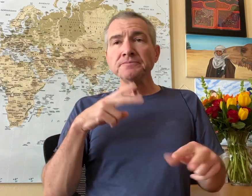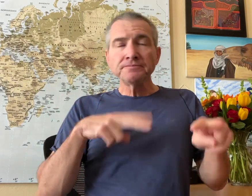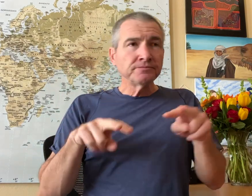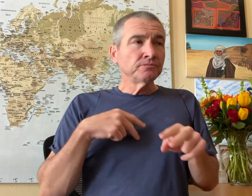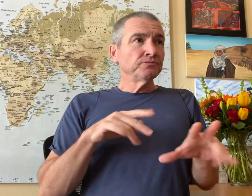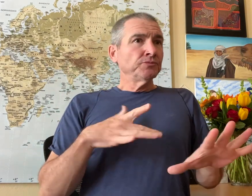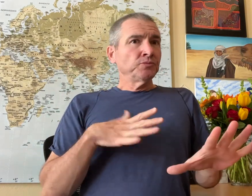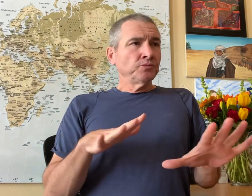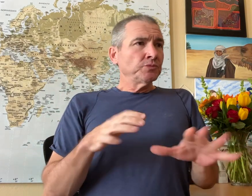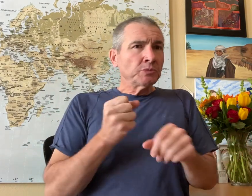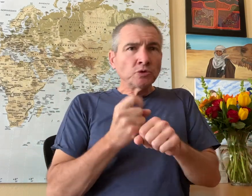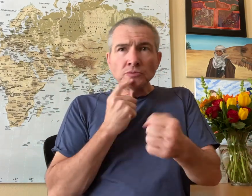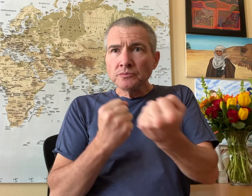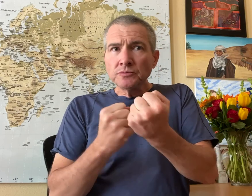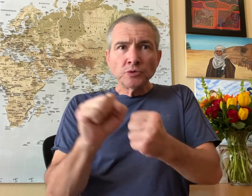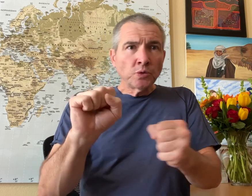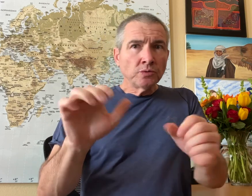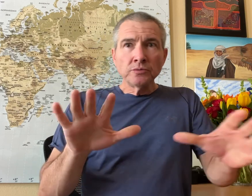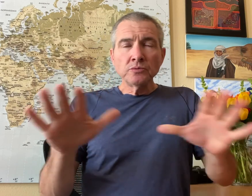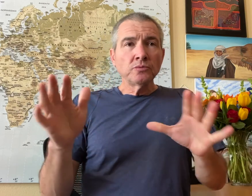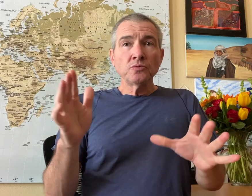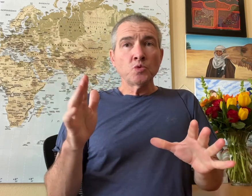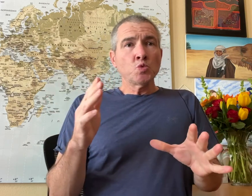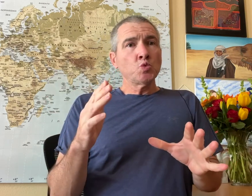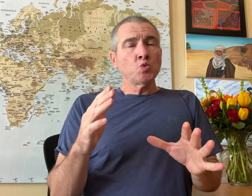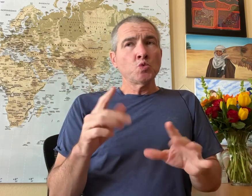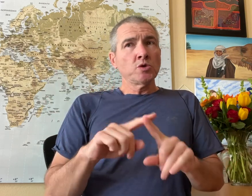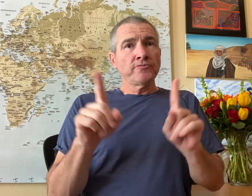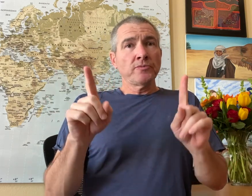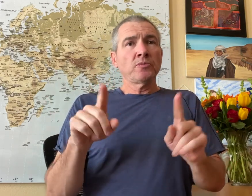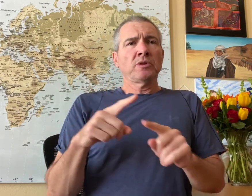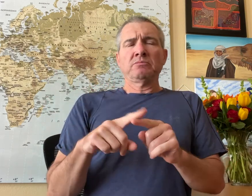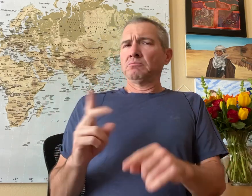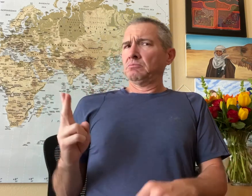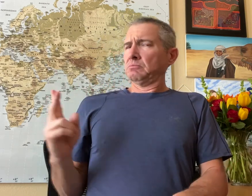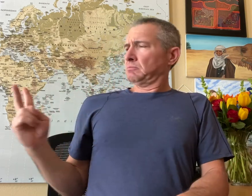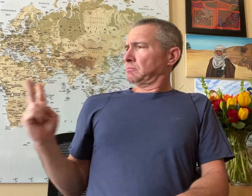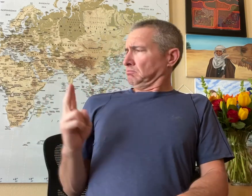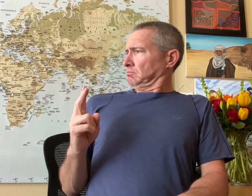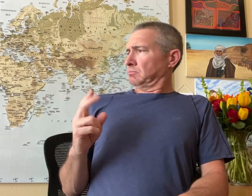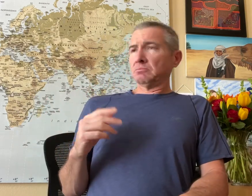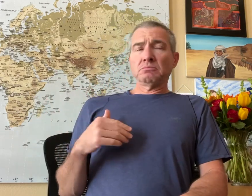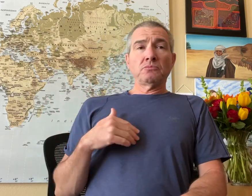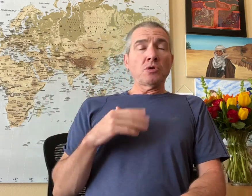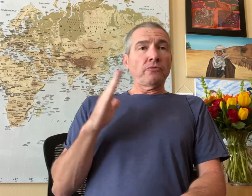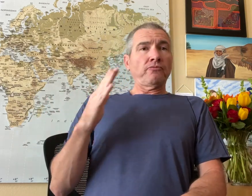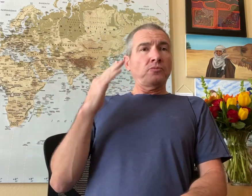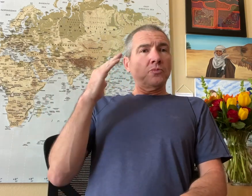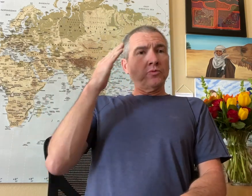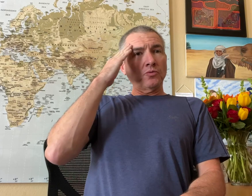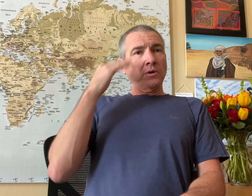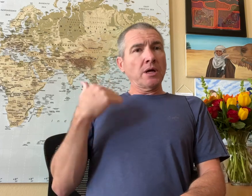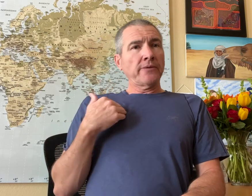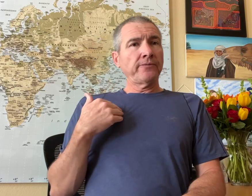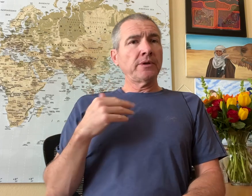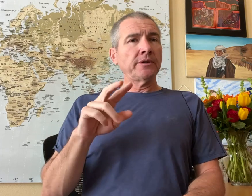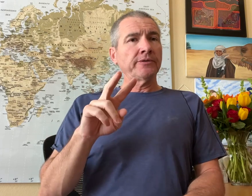I made sure I supported Sorenson employees and wow, it was a different situation. Then two people showed up. I never knew there was something called